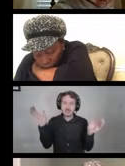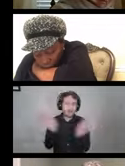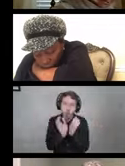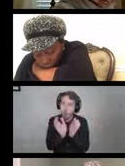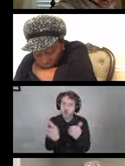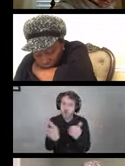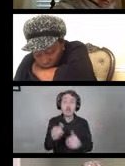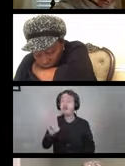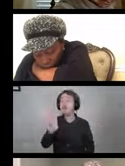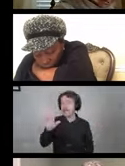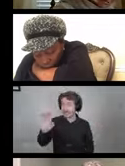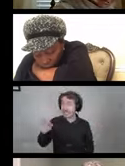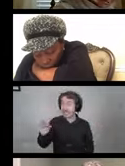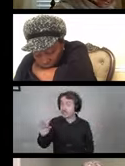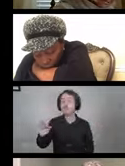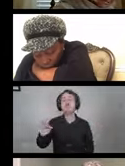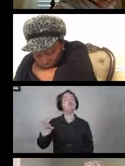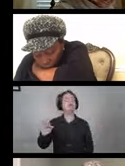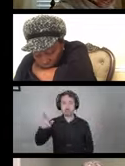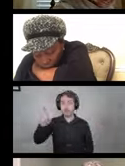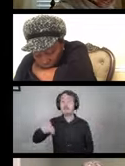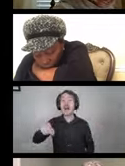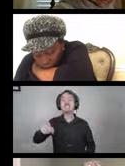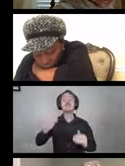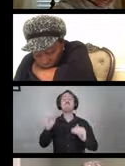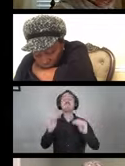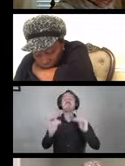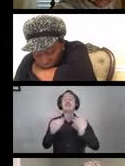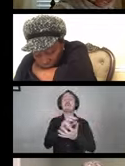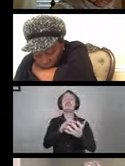What that typically looks like is 5 table spoons